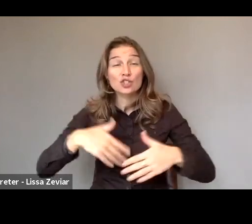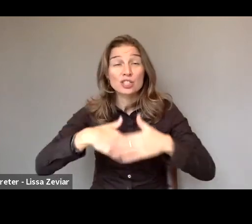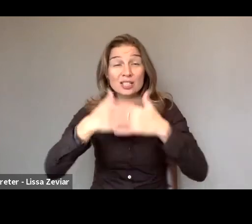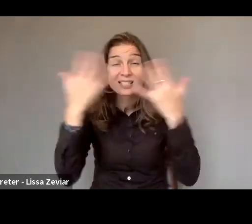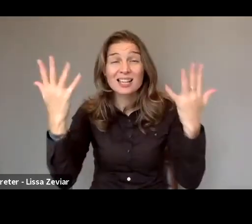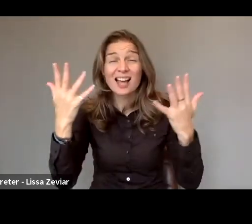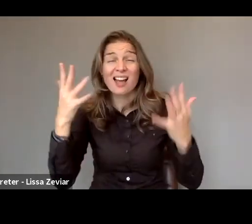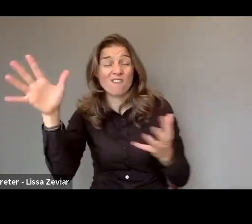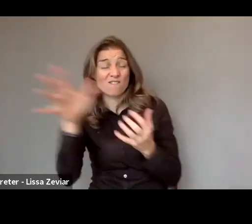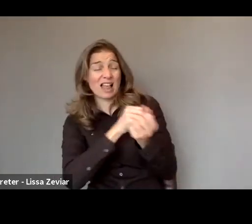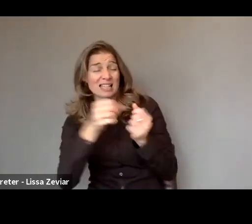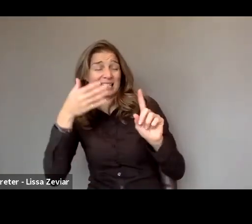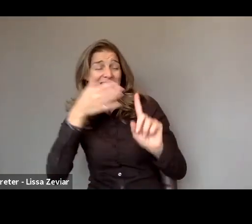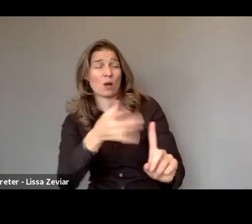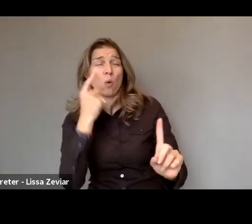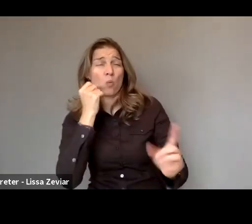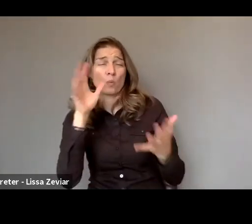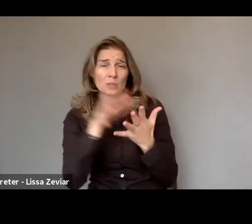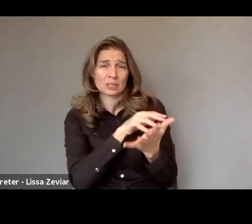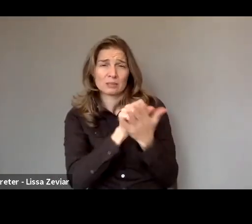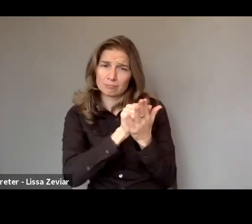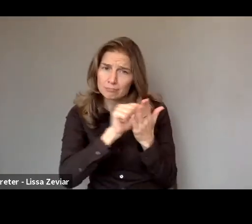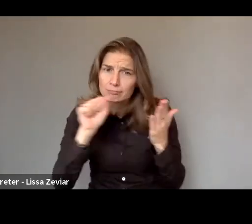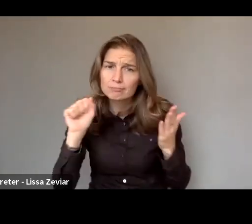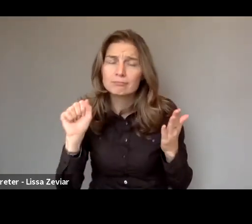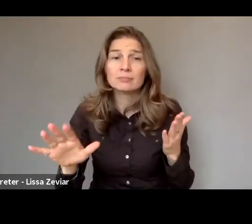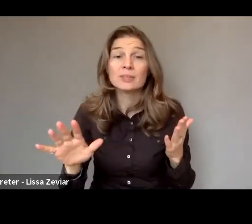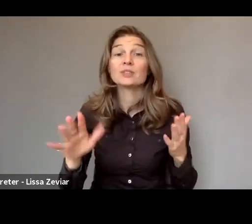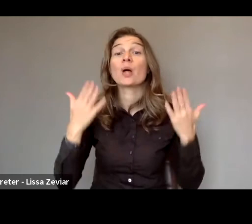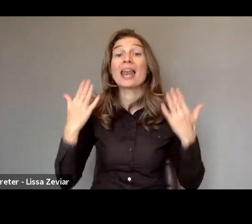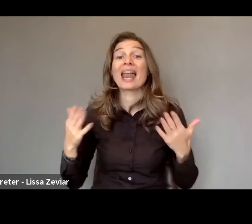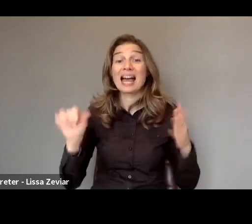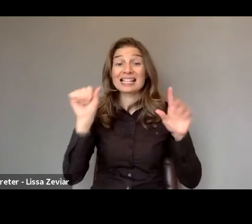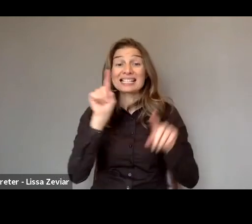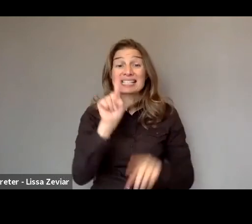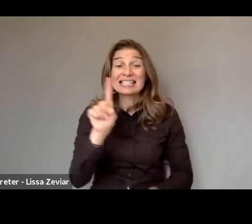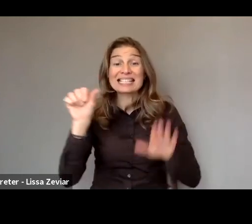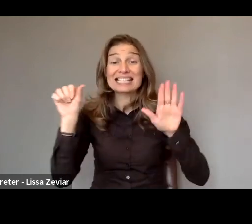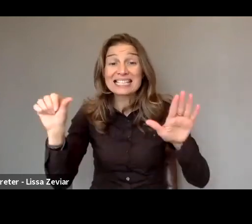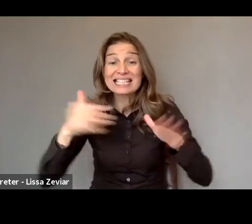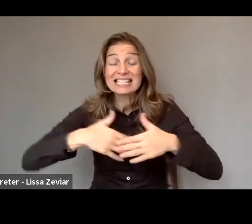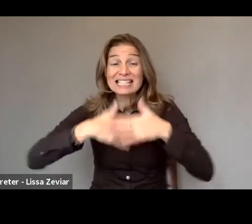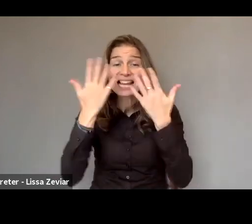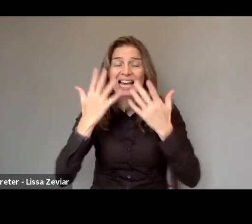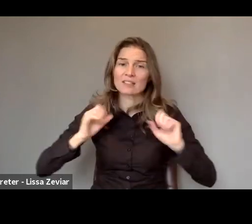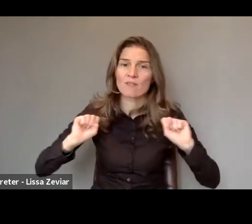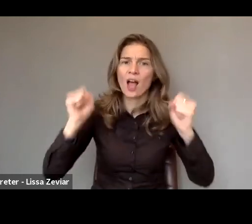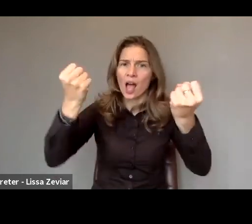against women and girls, we're entering the 16 days of activism against violence against women and girls.